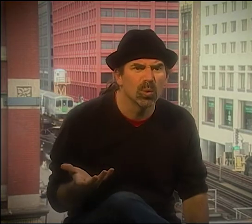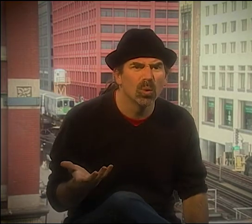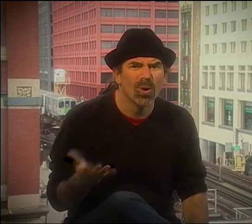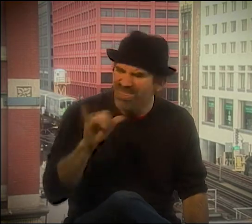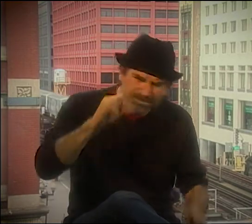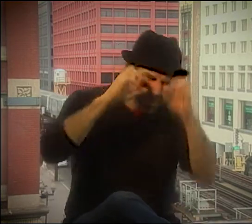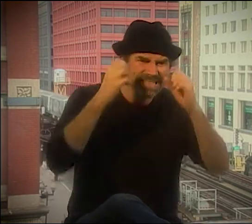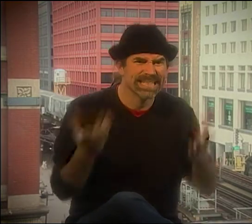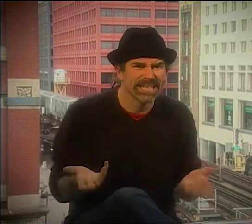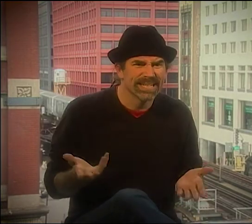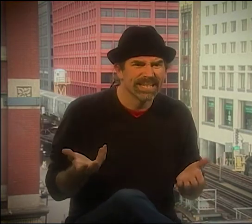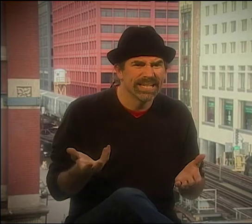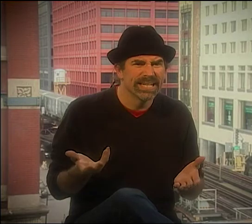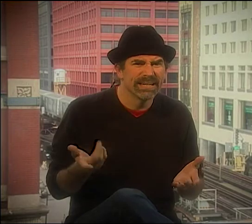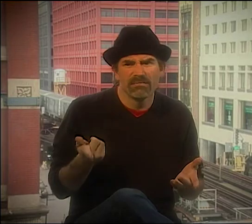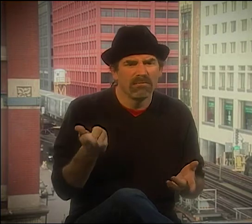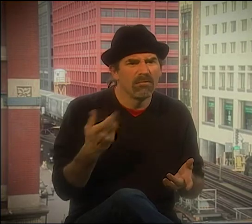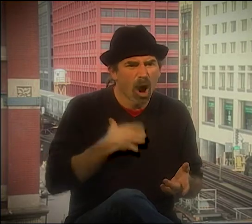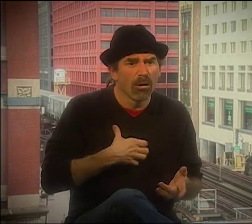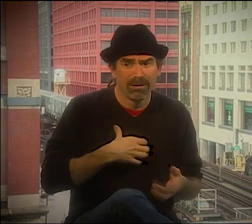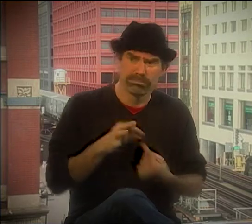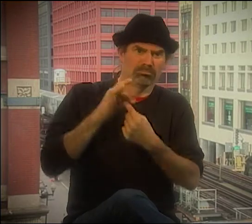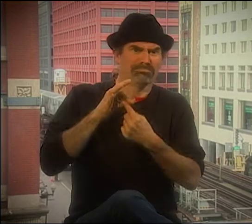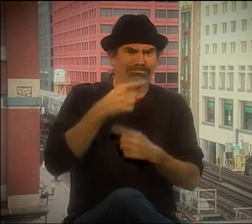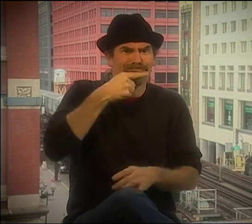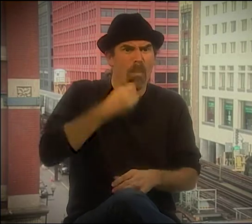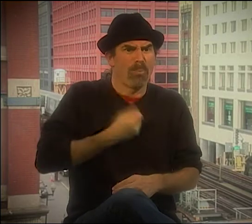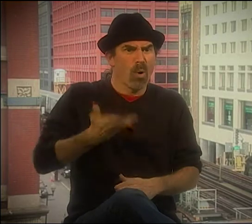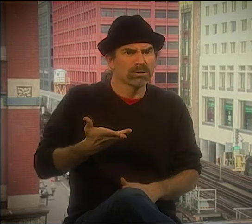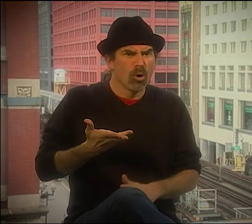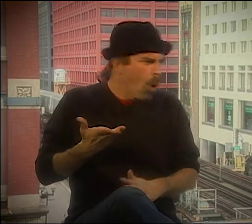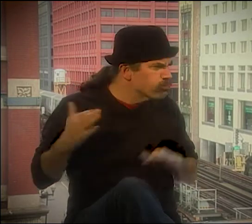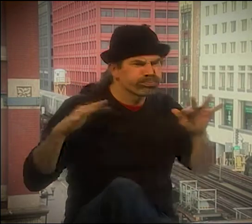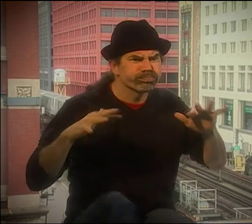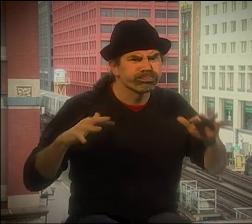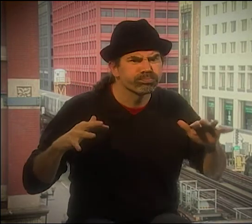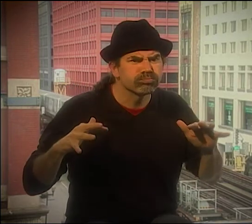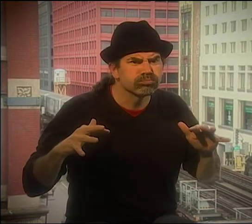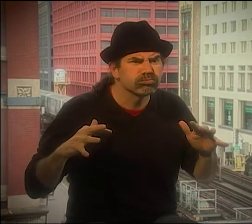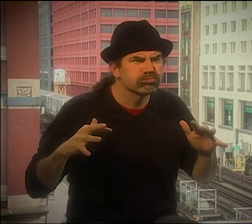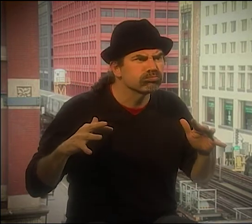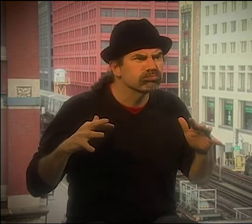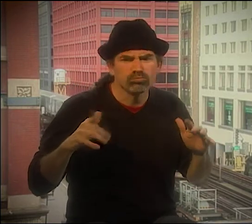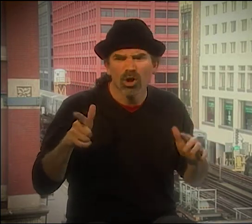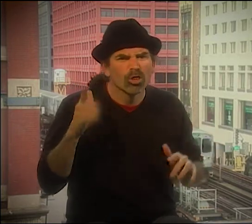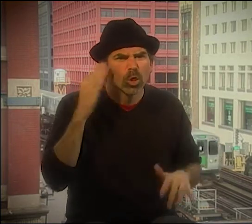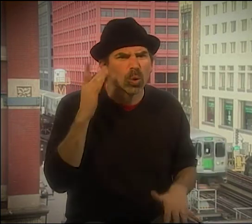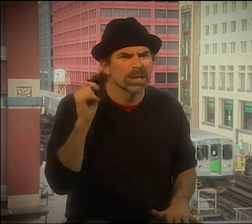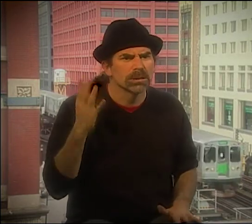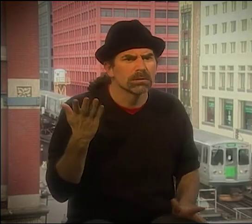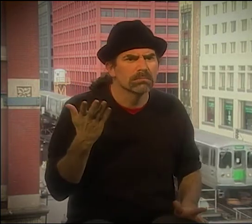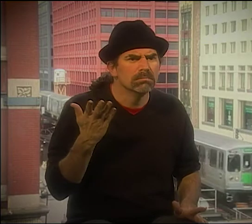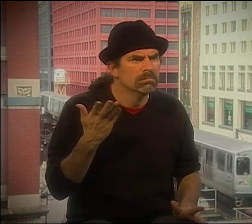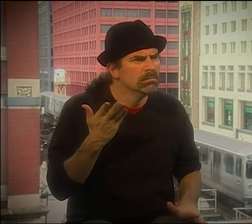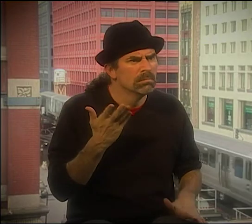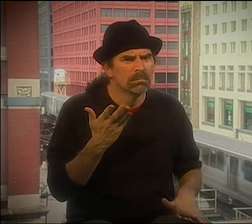YEAH, OF COURSE DEAF COMMUNITY PEOPLE SHOWED UP. AND THERE WERE INTERPRETERS AND INTERPRETING STUDENTS AND THERE WERE PEOPLE WHO WANTED TO LEARN ASL,